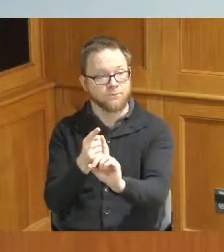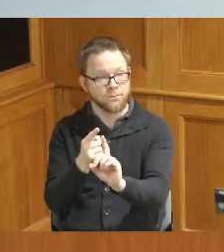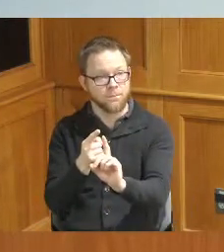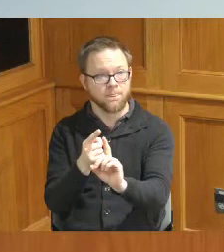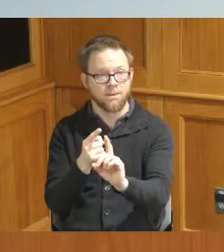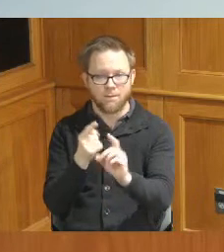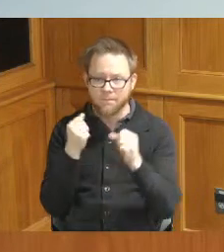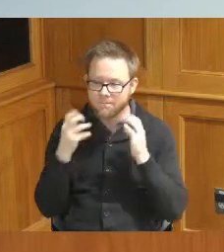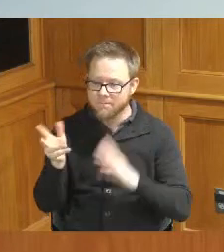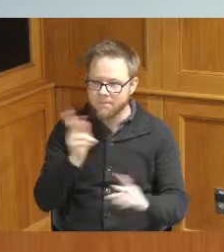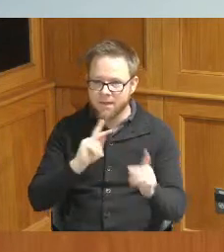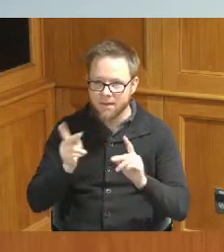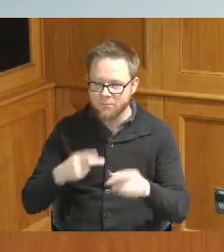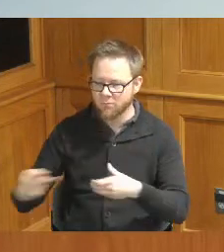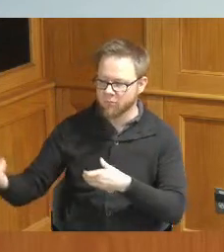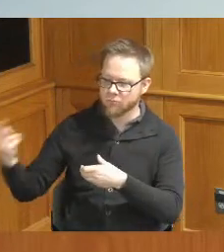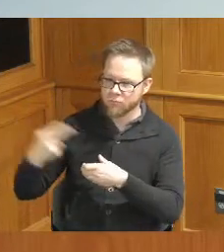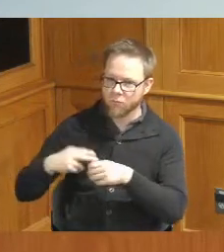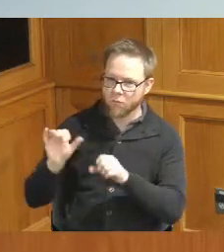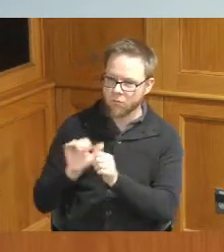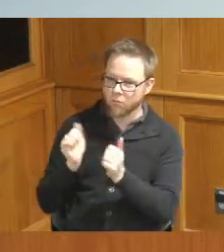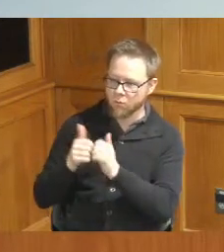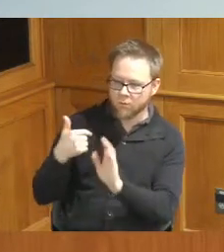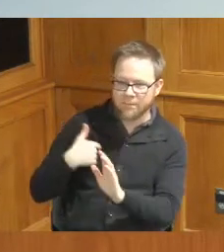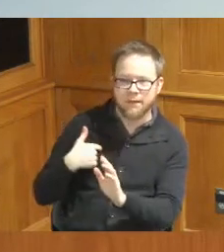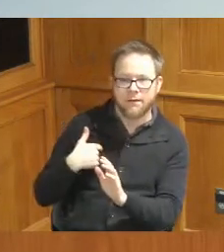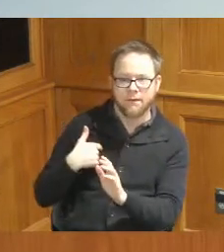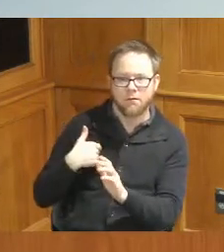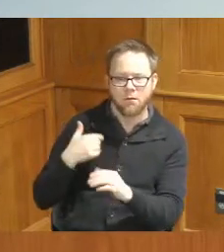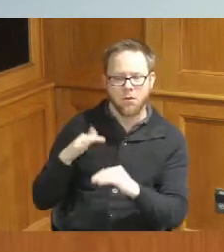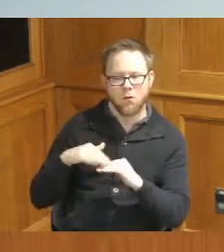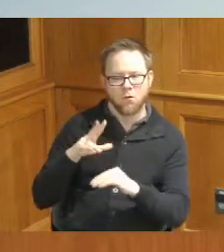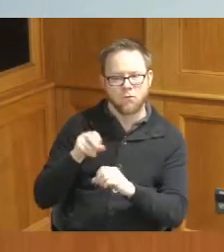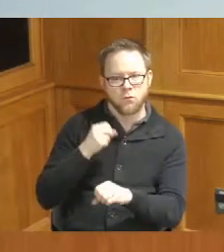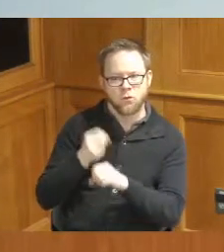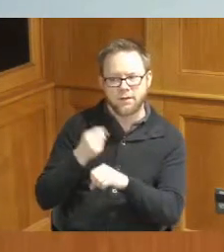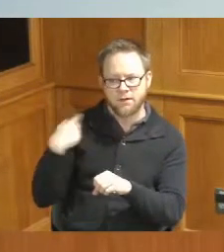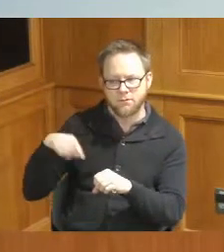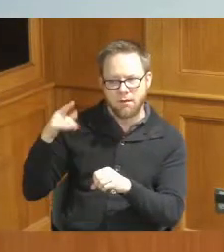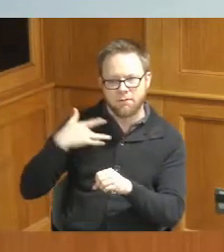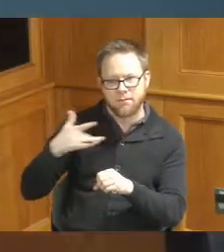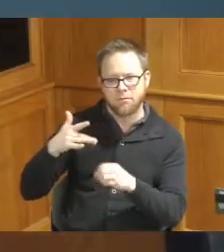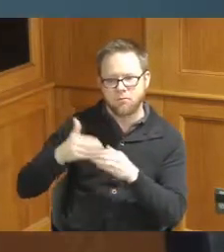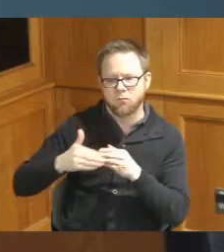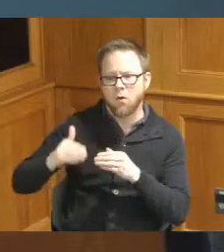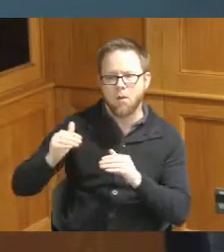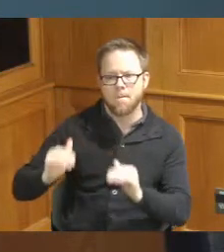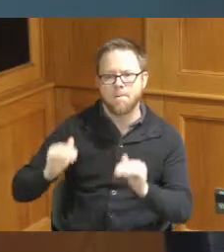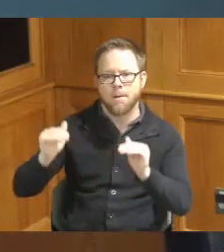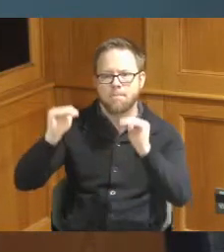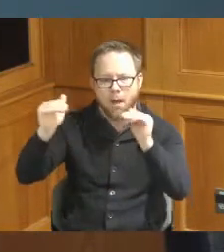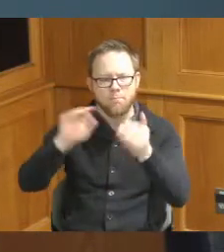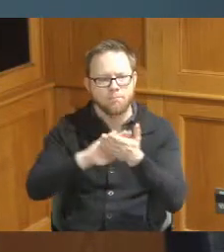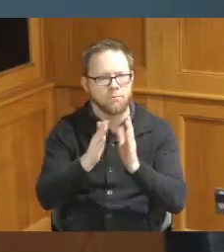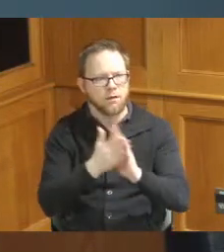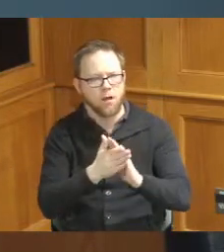come with me my my days in over 30 years they've gone on to be had people at Nike Nike corporate